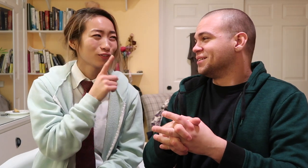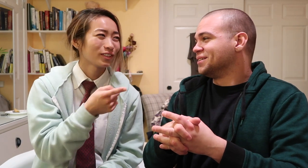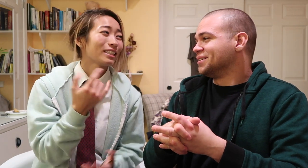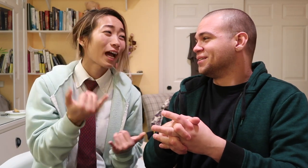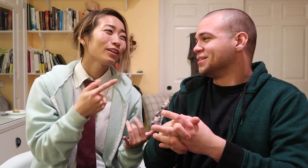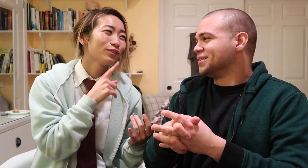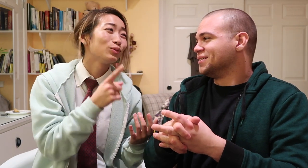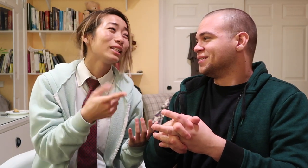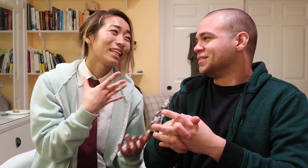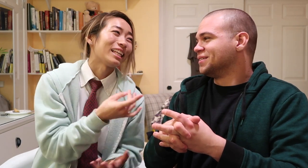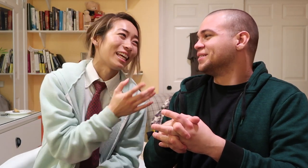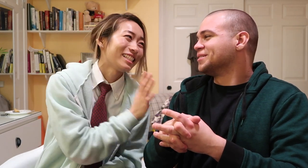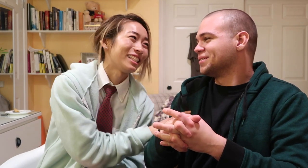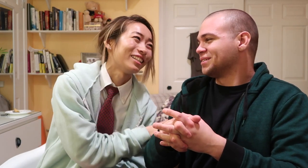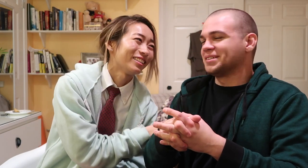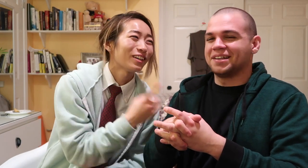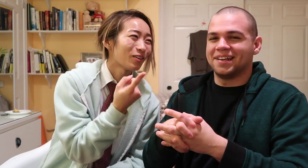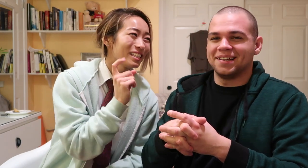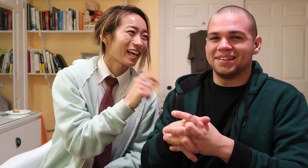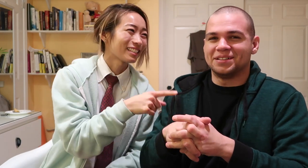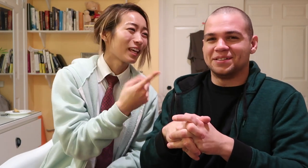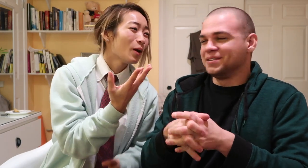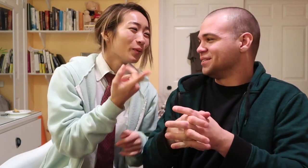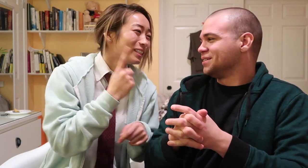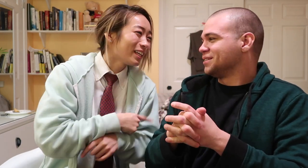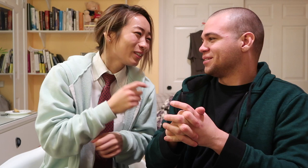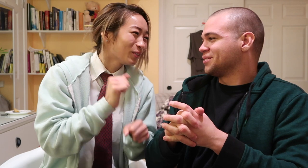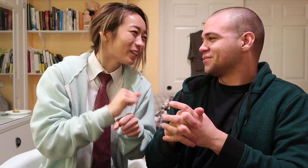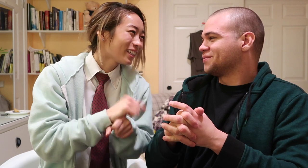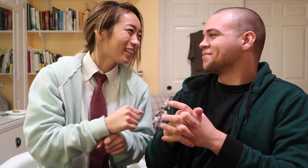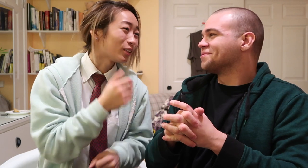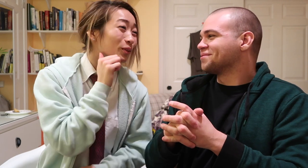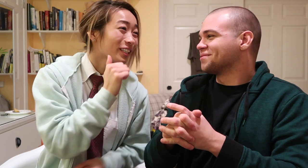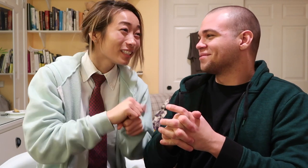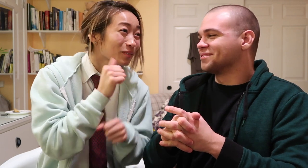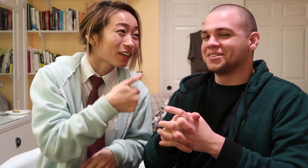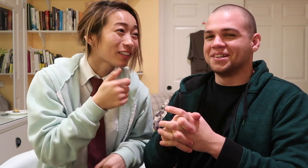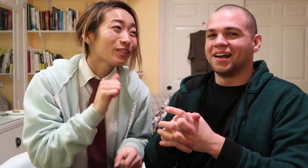yeah now he really likes you he always asks what day are you working are you working tomorrow are you